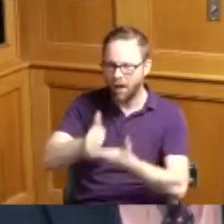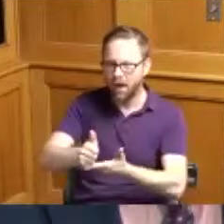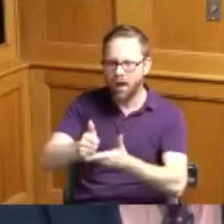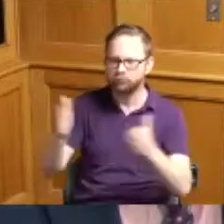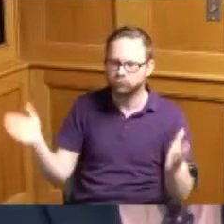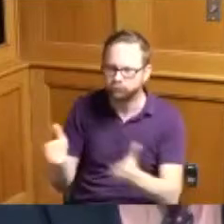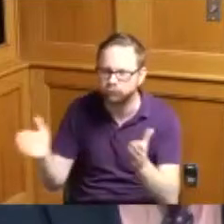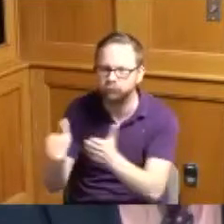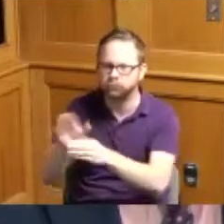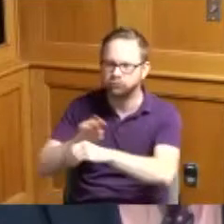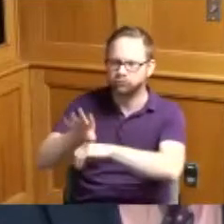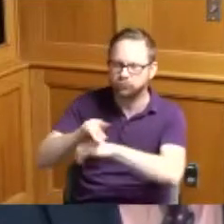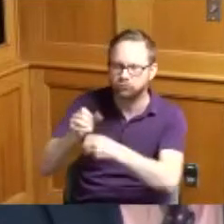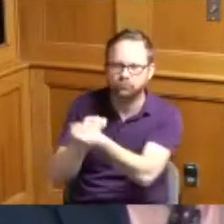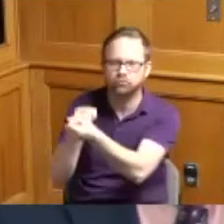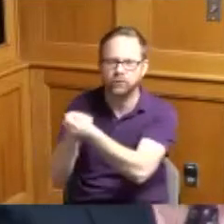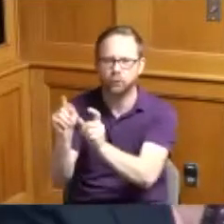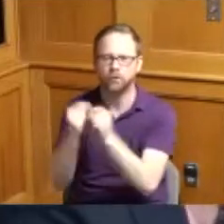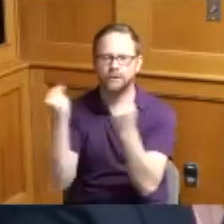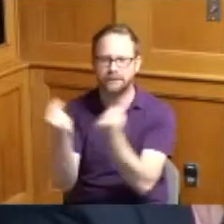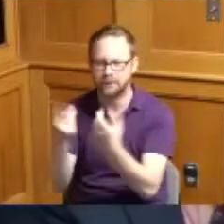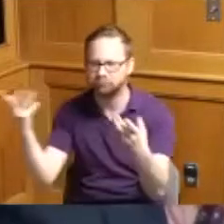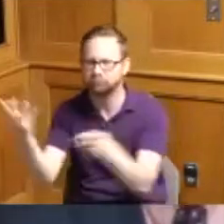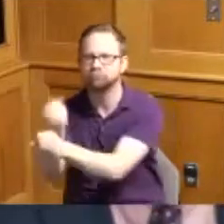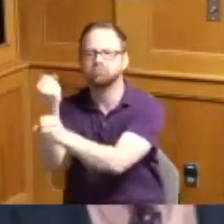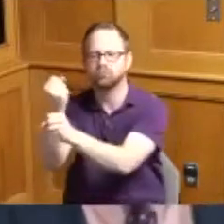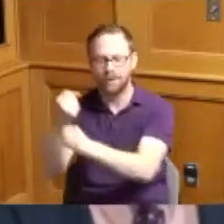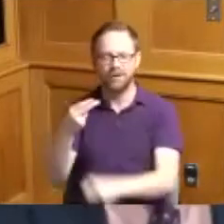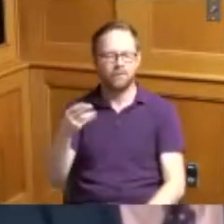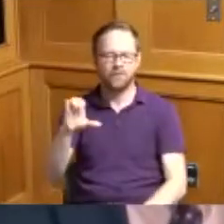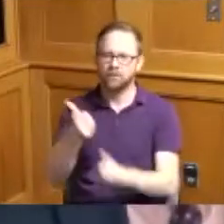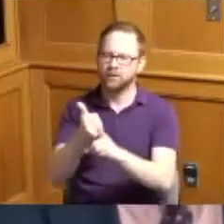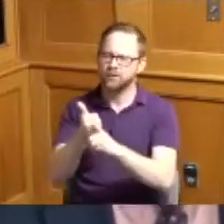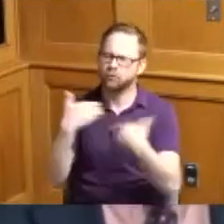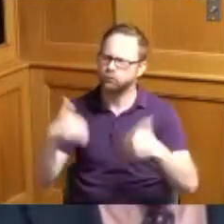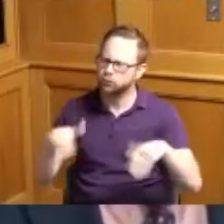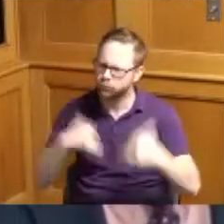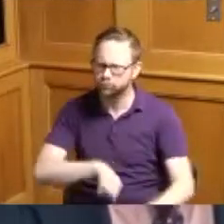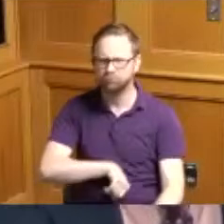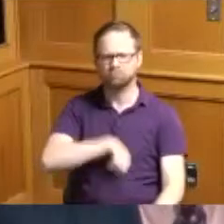bring support and whereas Hamilton County is very proud of the Hamilton County Special